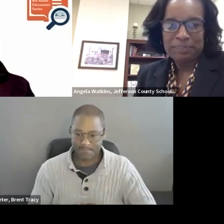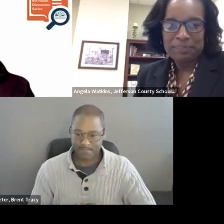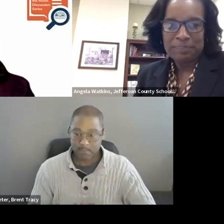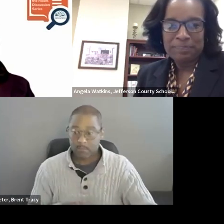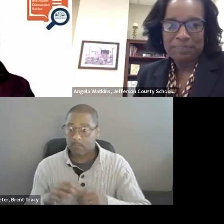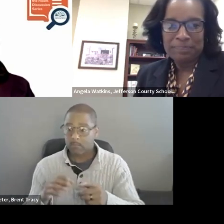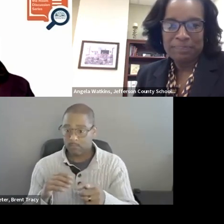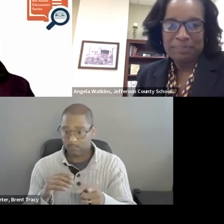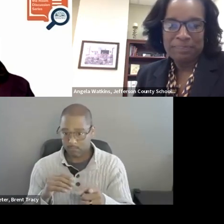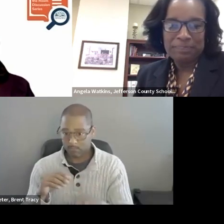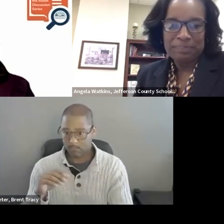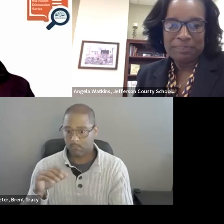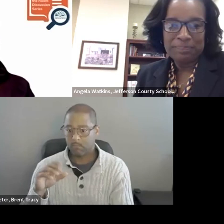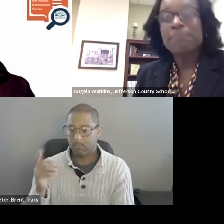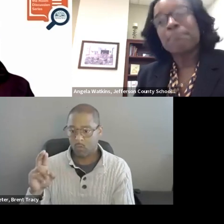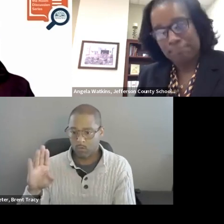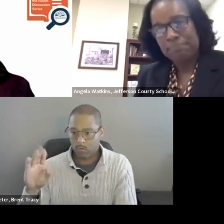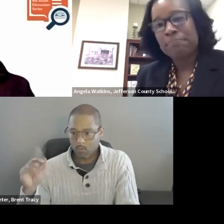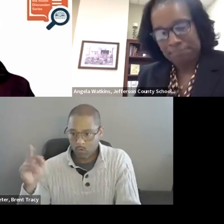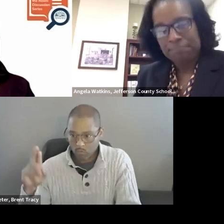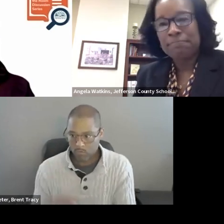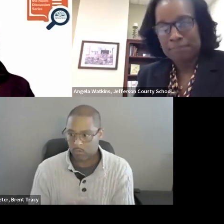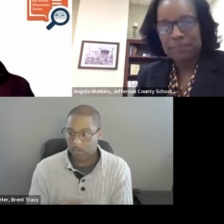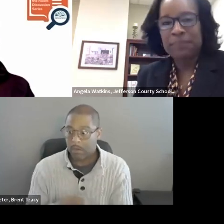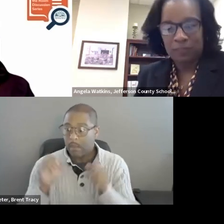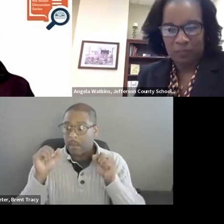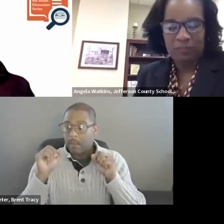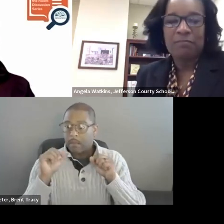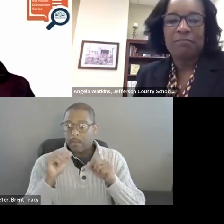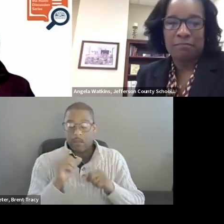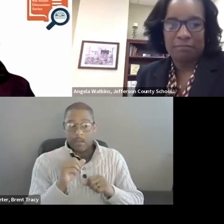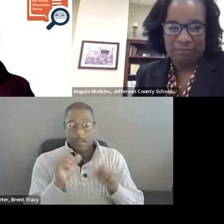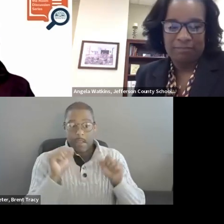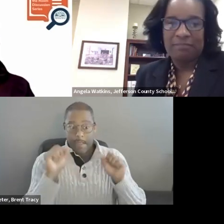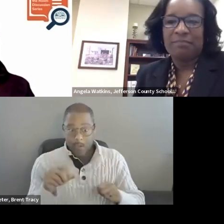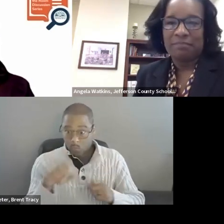are not full-time staff. Can you allow for folks who are retired and want to come